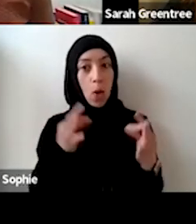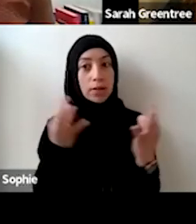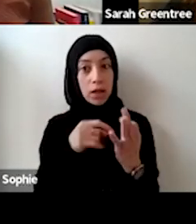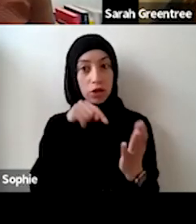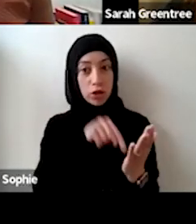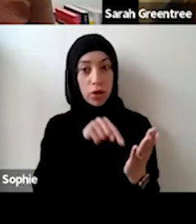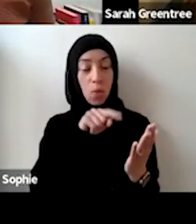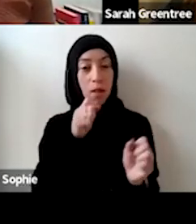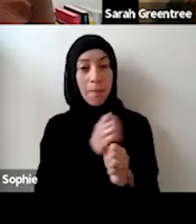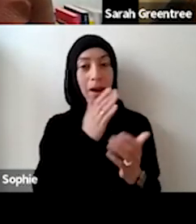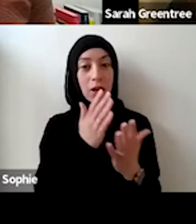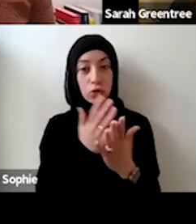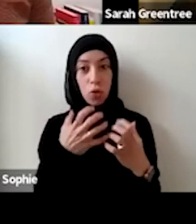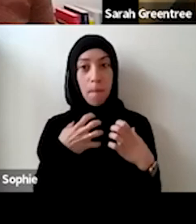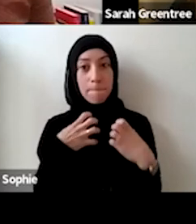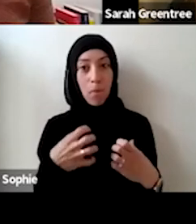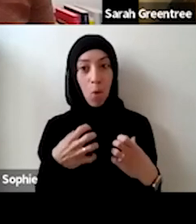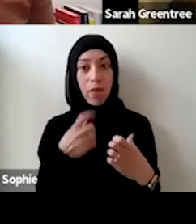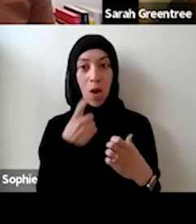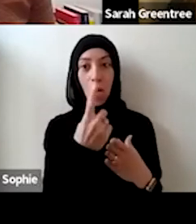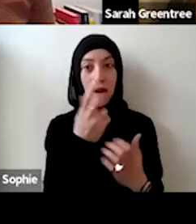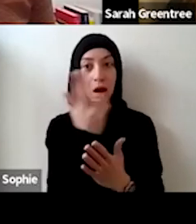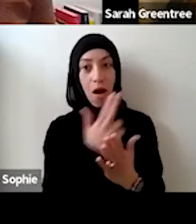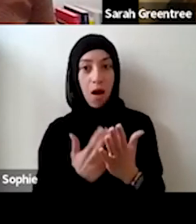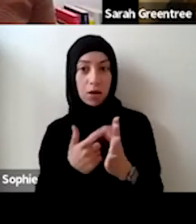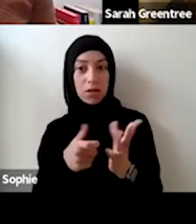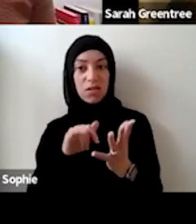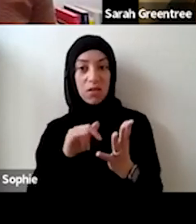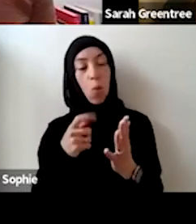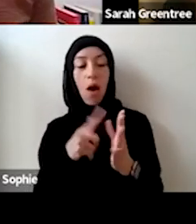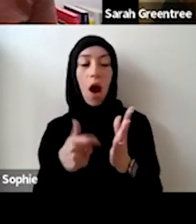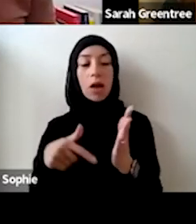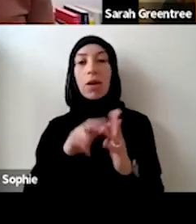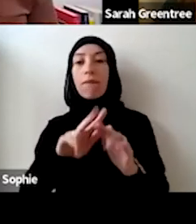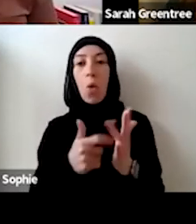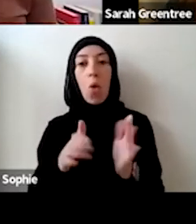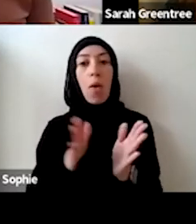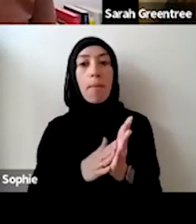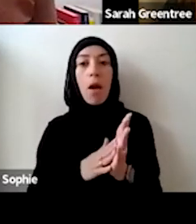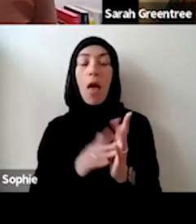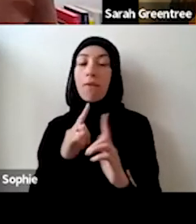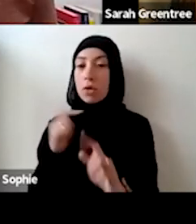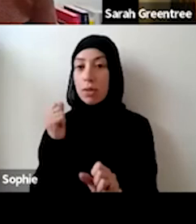equally more than one art form. Where you feel like you have an equal weighting than one out form, where you feel like you have a an equal or waiting across a number